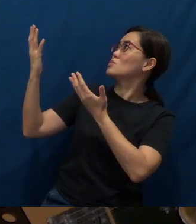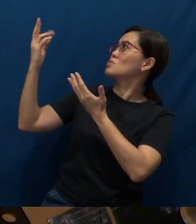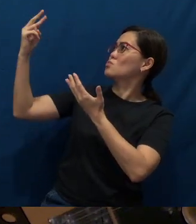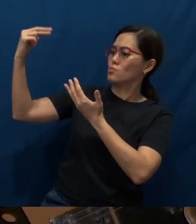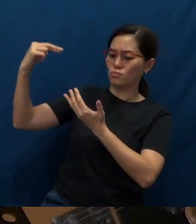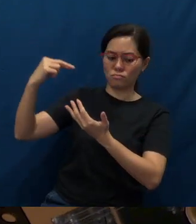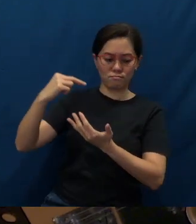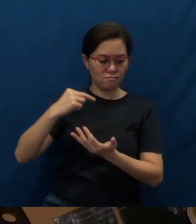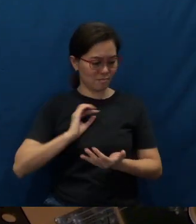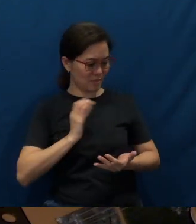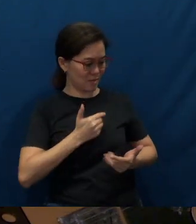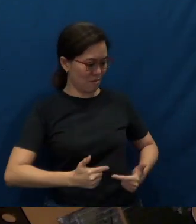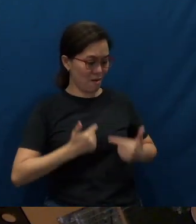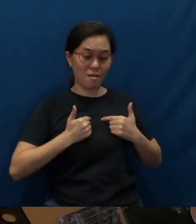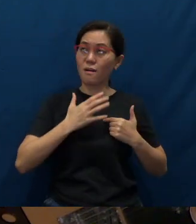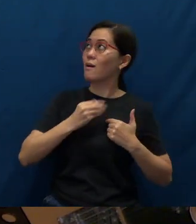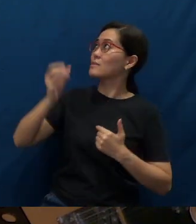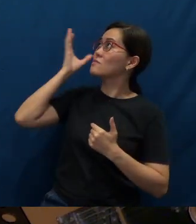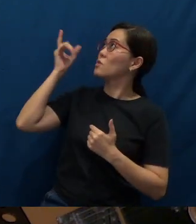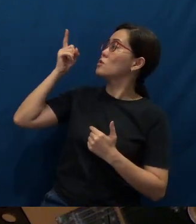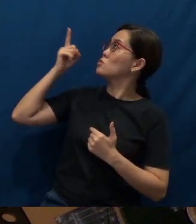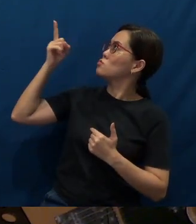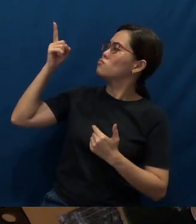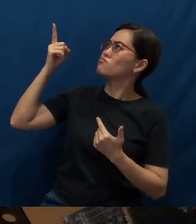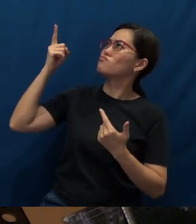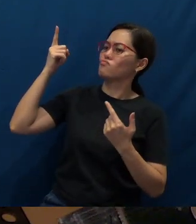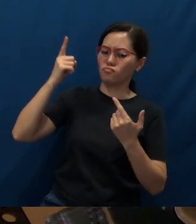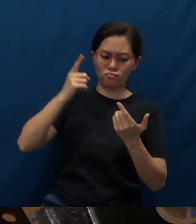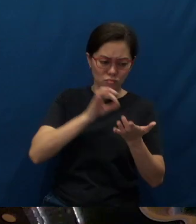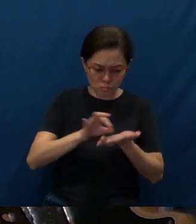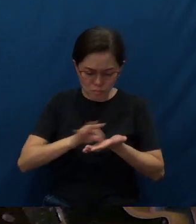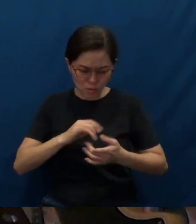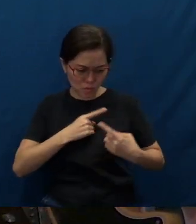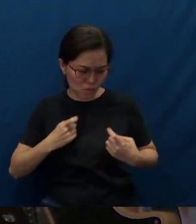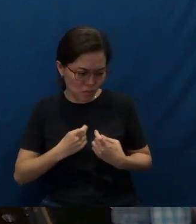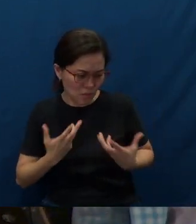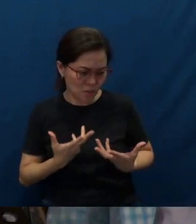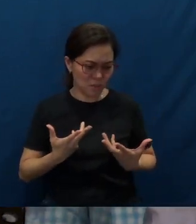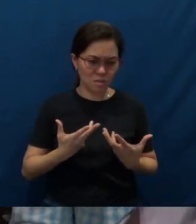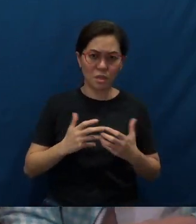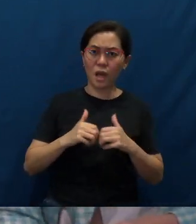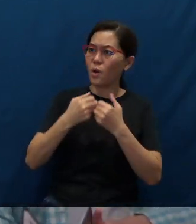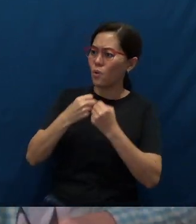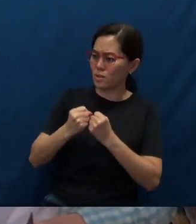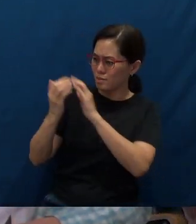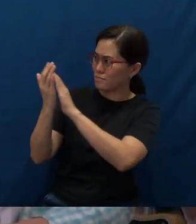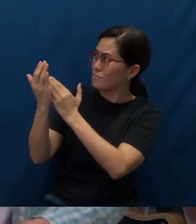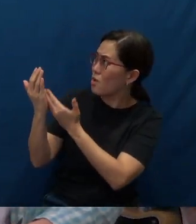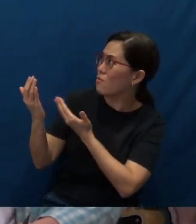And Father, if You were to count the sins in our heart, who would be able to stand in Your holy presence?